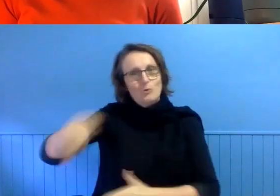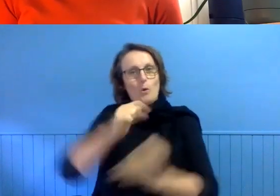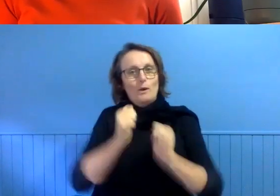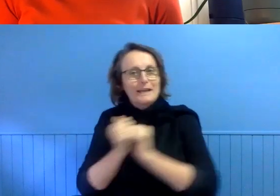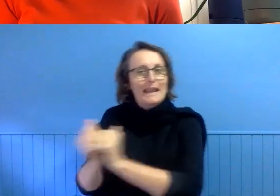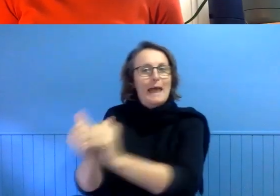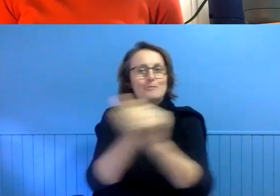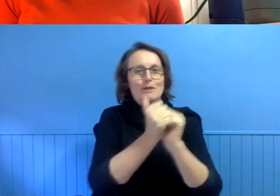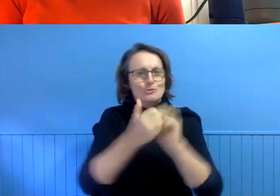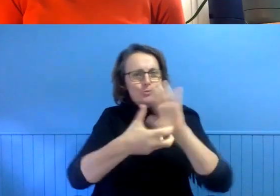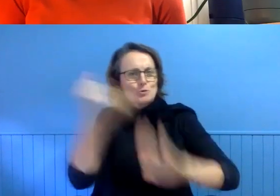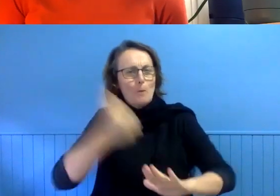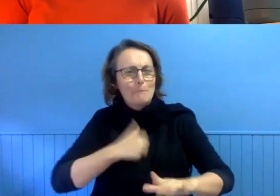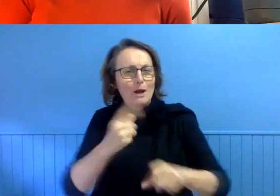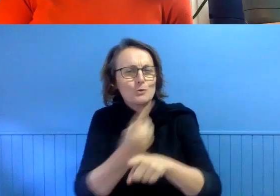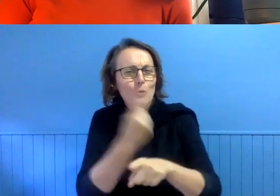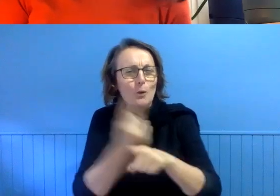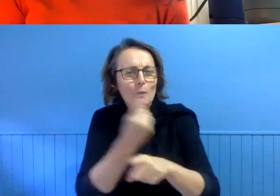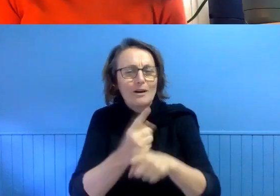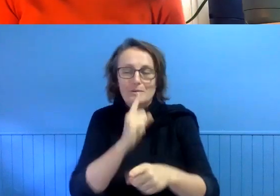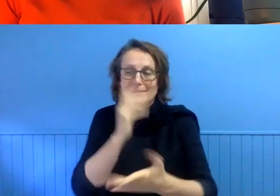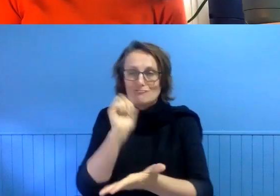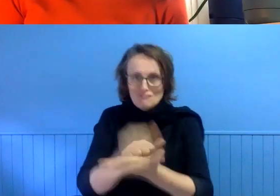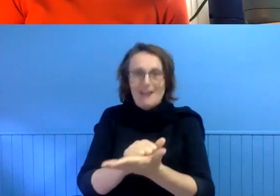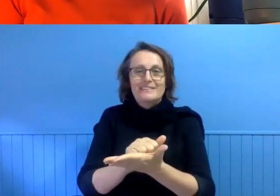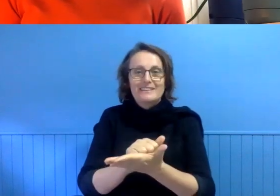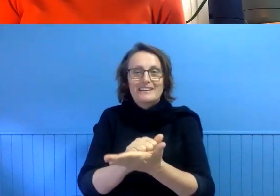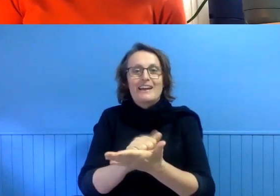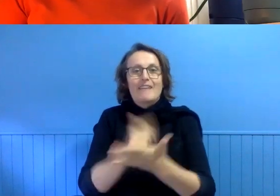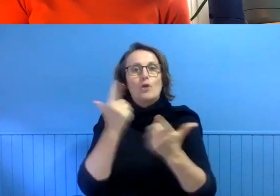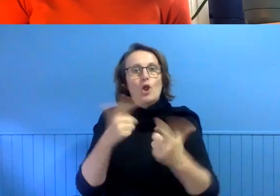I was about to say, absolutely. There have been so many great questions and send